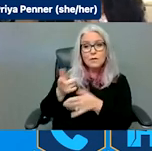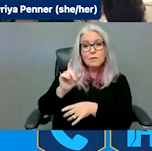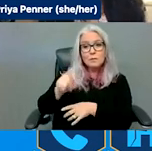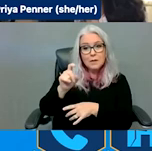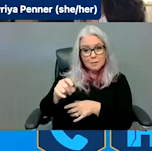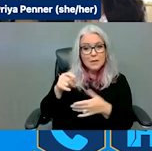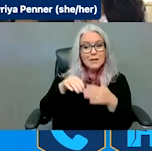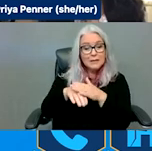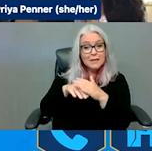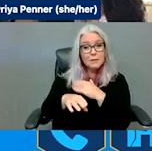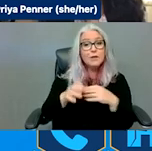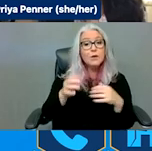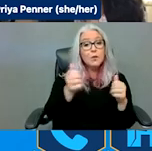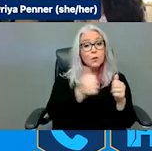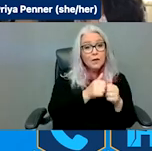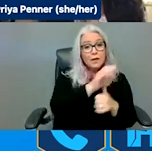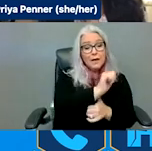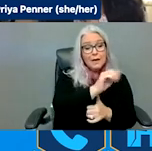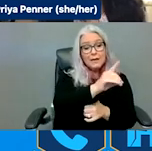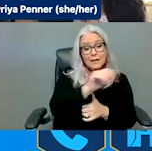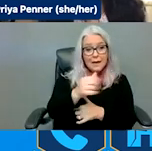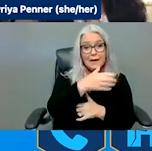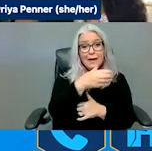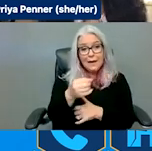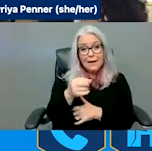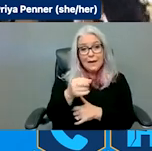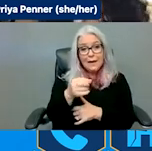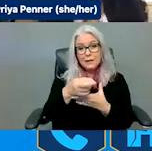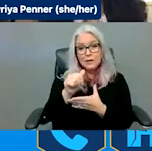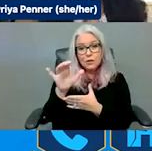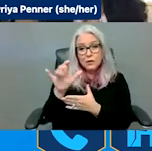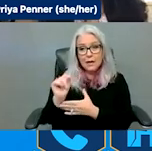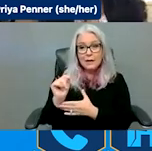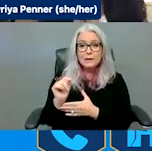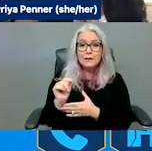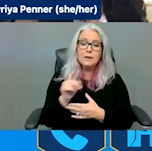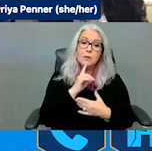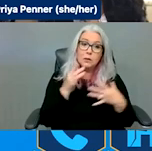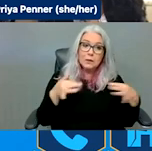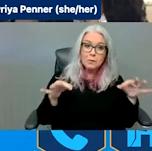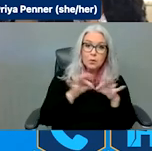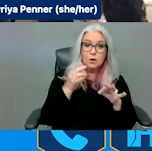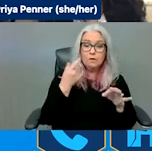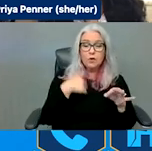Rehabilitation Act. It's vital to understand that civil rights of people with disabilities are never